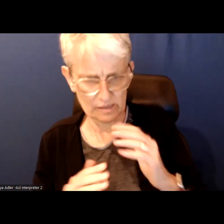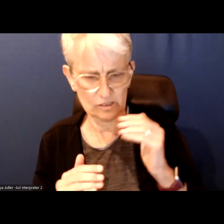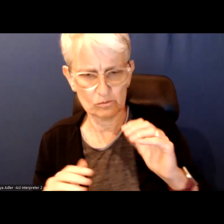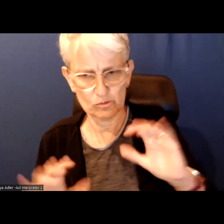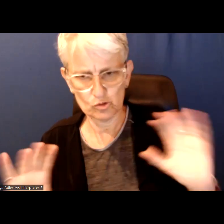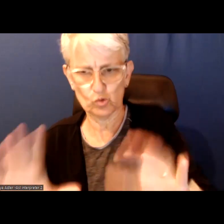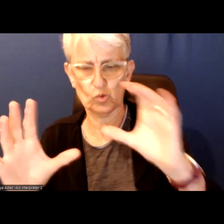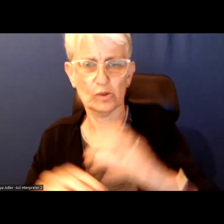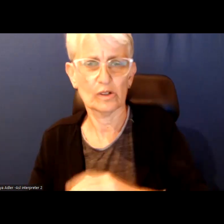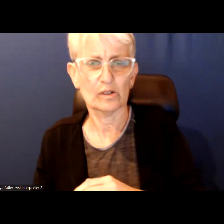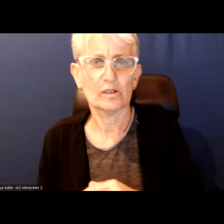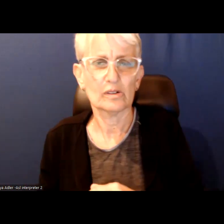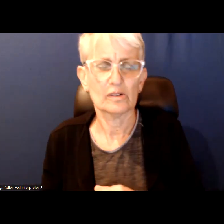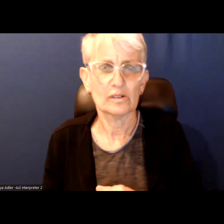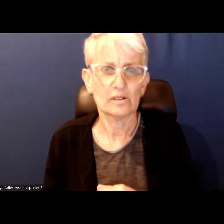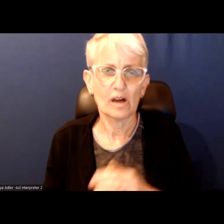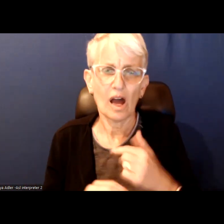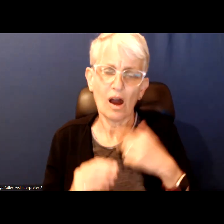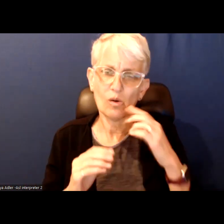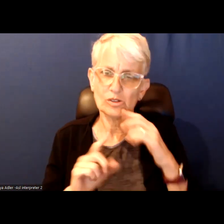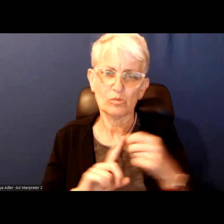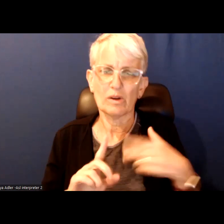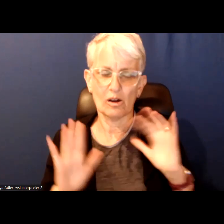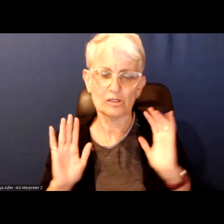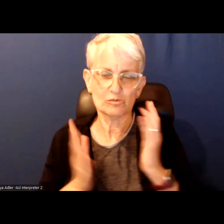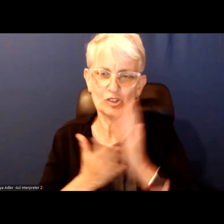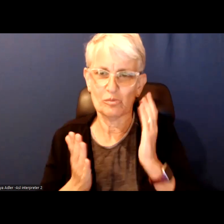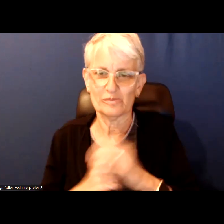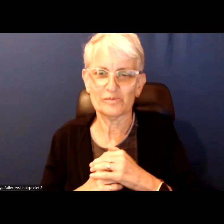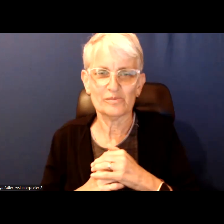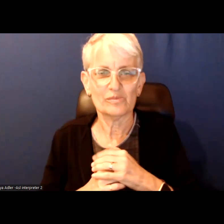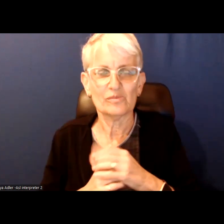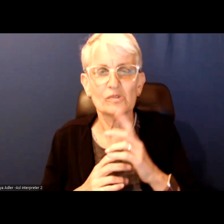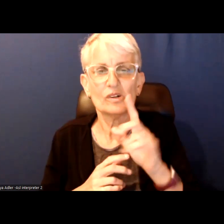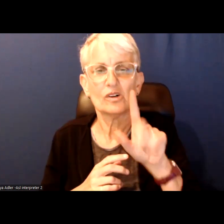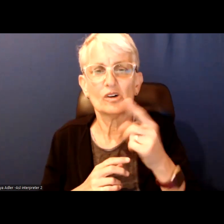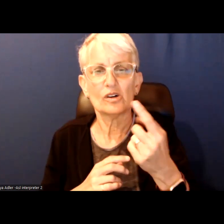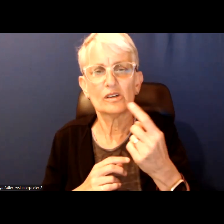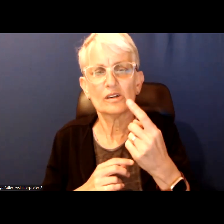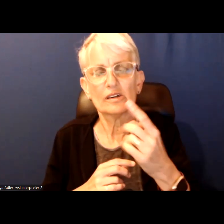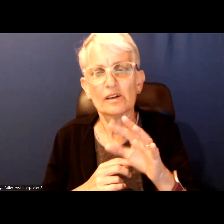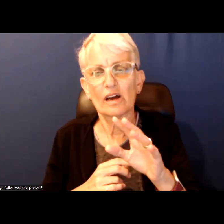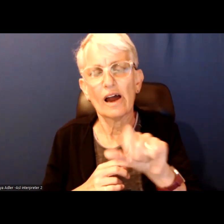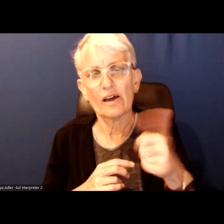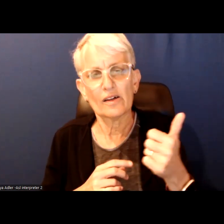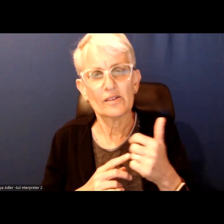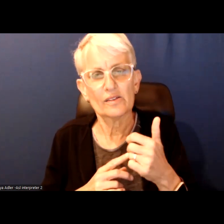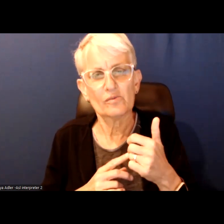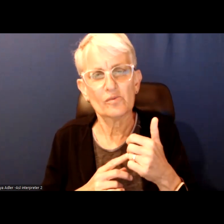That was what I was going to talk about a bit more but I will leave it at that.